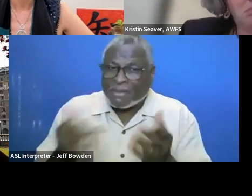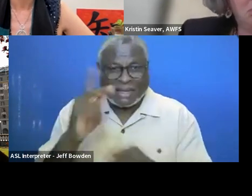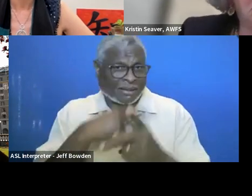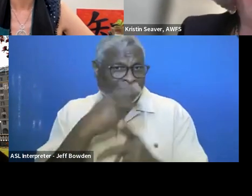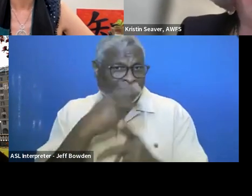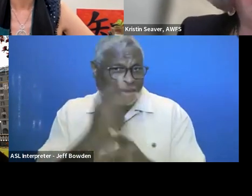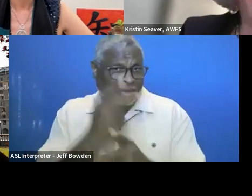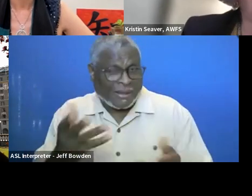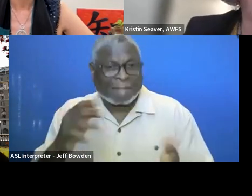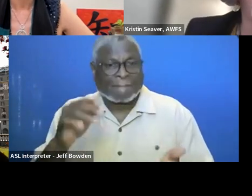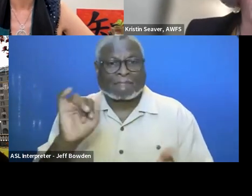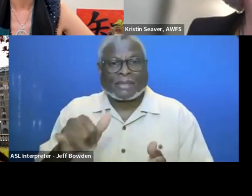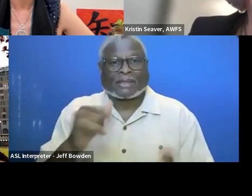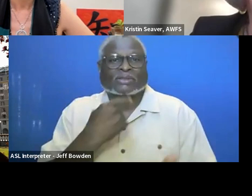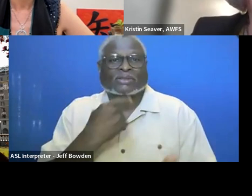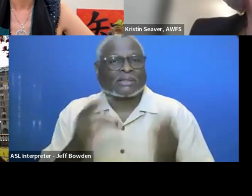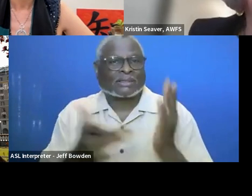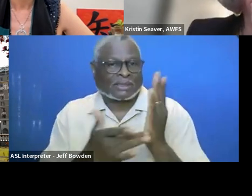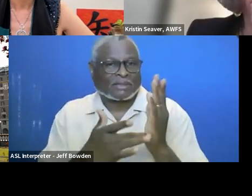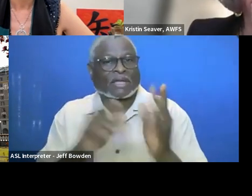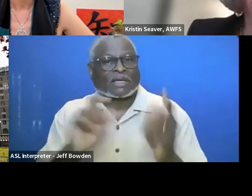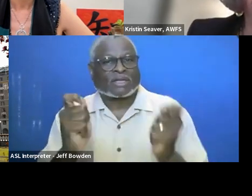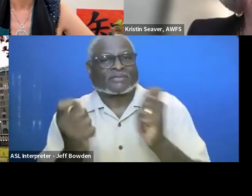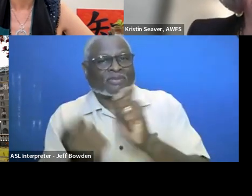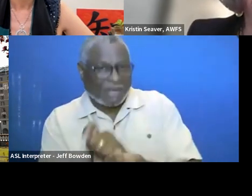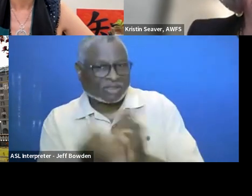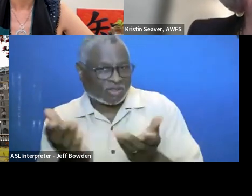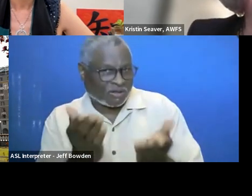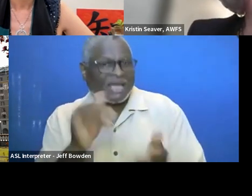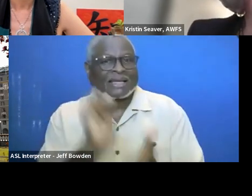let's say if the Technology Transformation Service, like they got their AI servers,